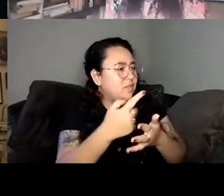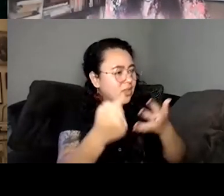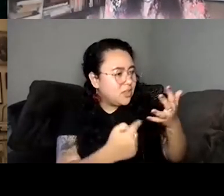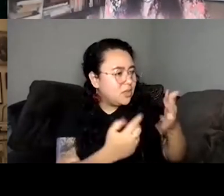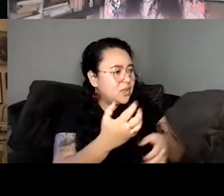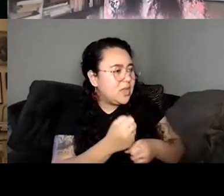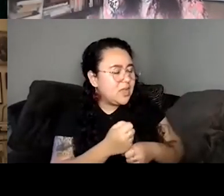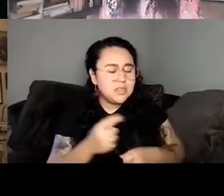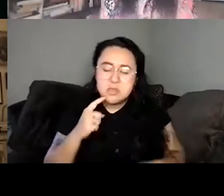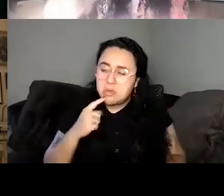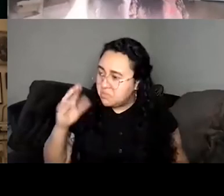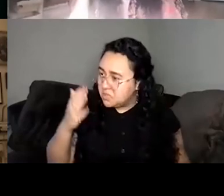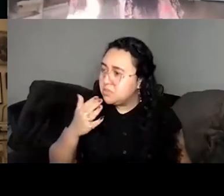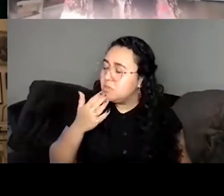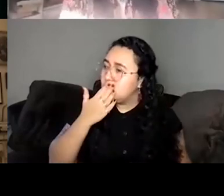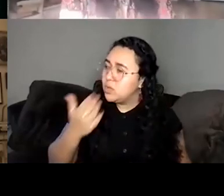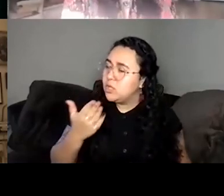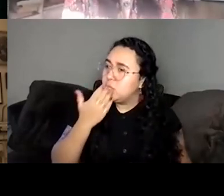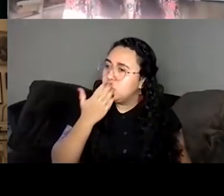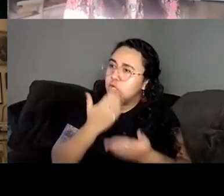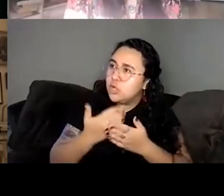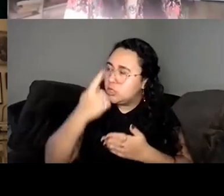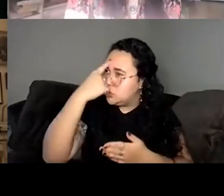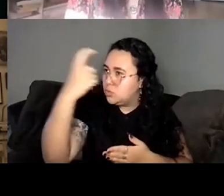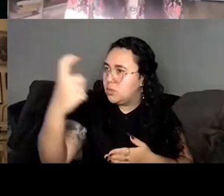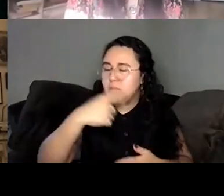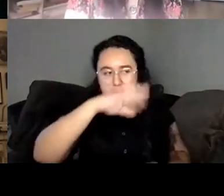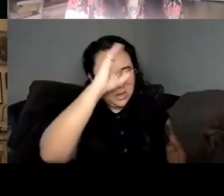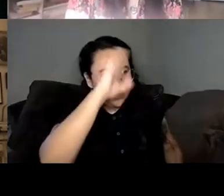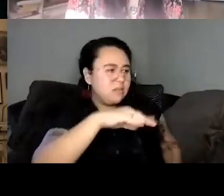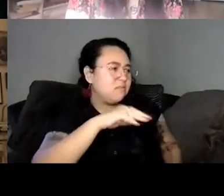that really sounds like a dream. And I was like, I know it's not gonna happen. So it